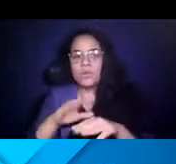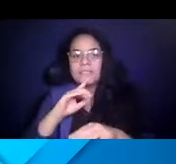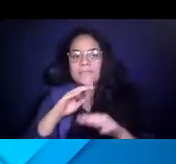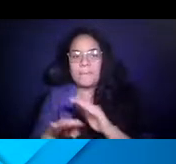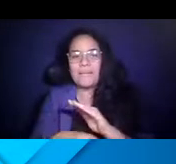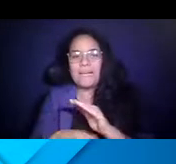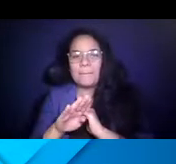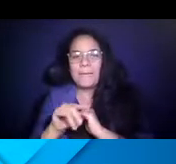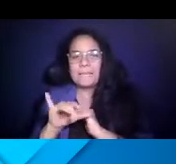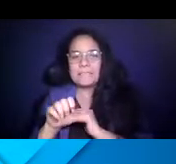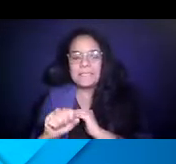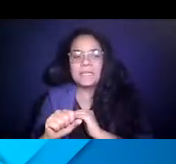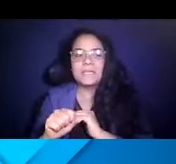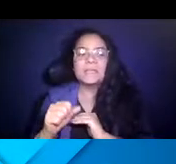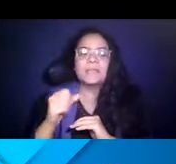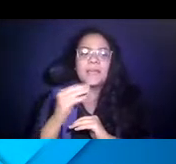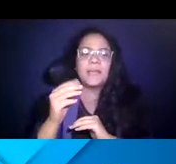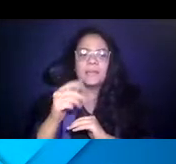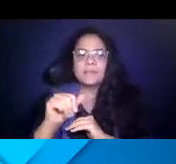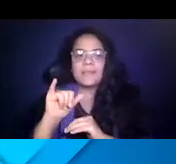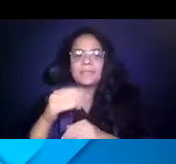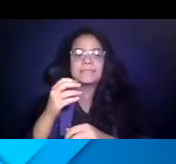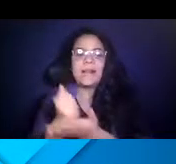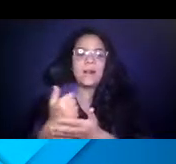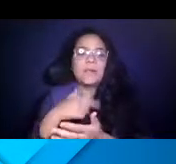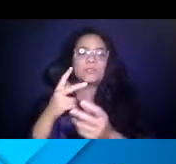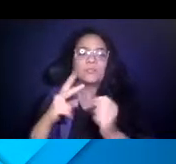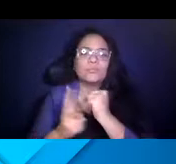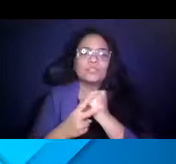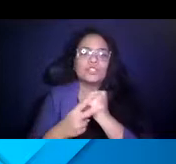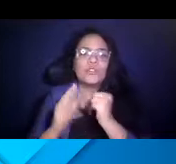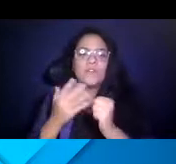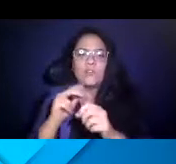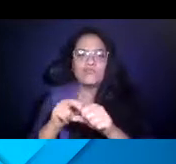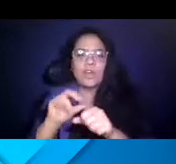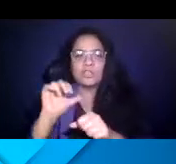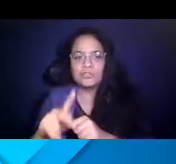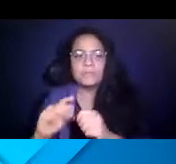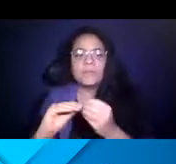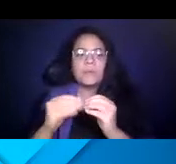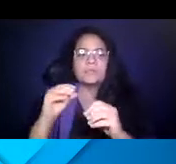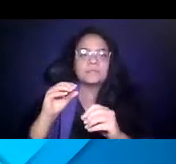14:50:57 And I think it's really what's helped us preserve our ridership and I'm going to show you some ridership numbers in a minute, but also